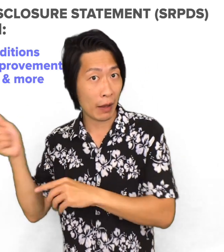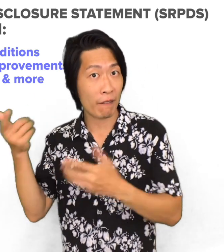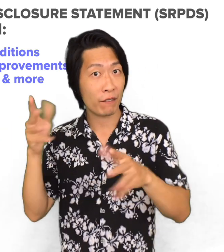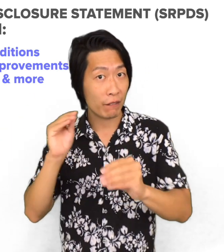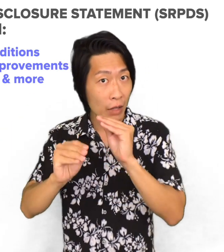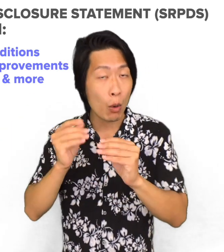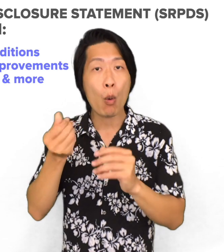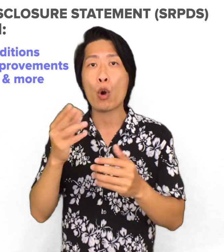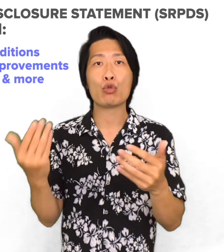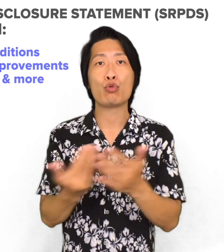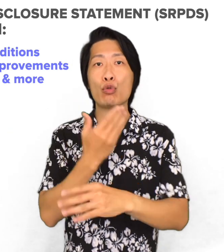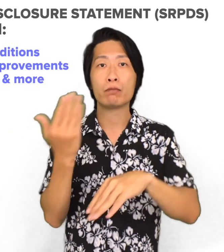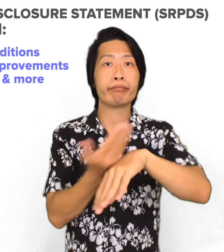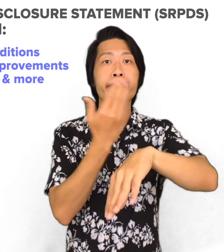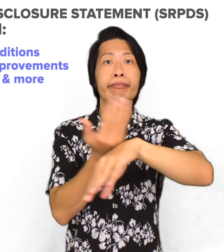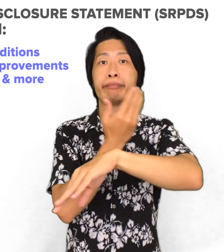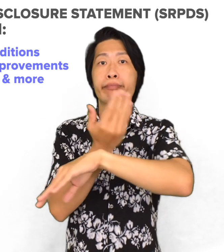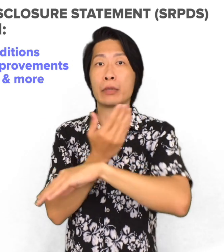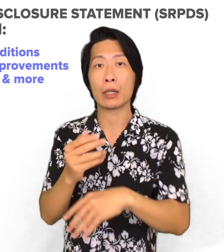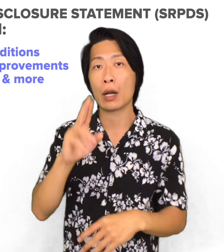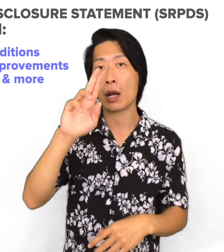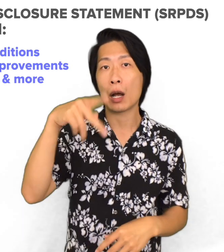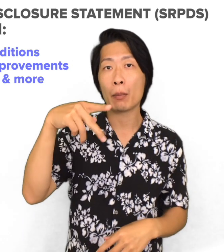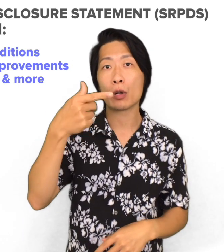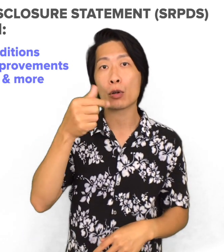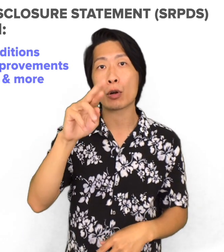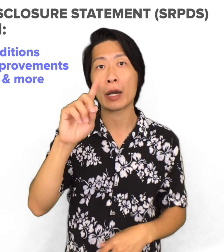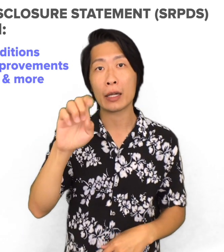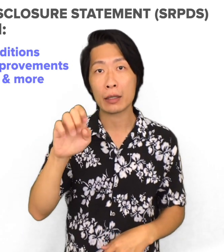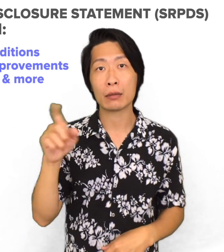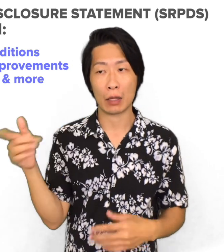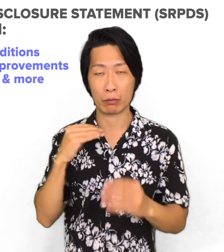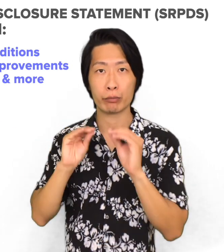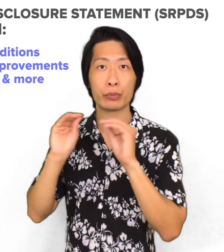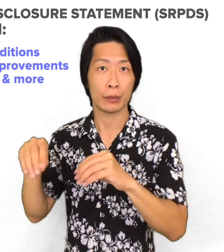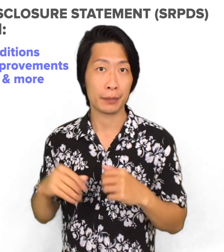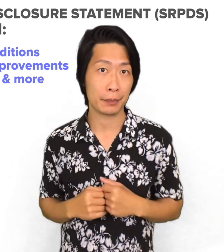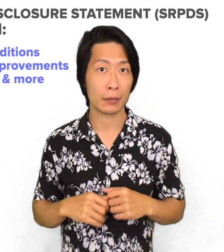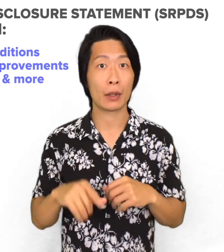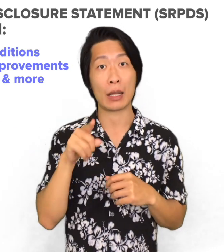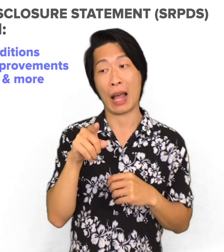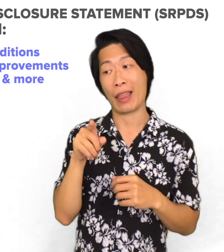or even upgrades. So this is another form where you would